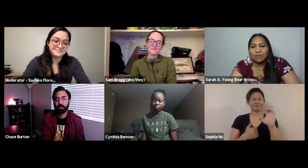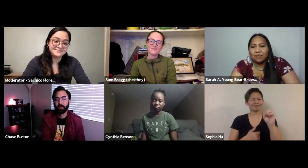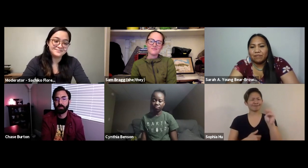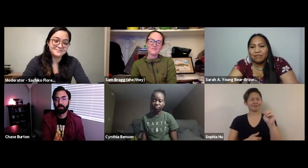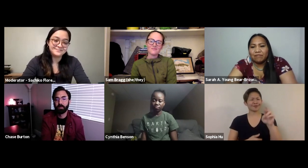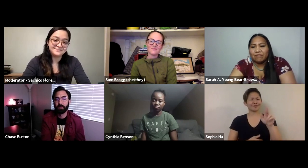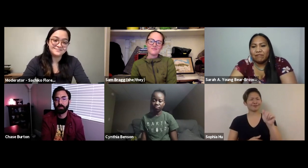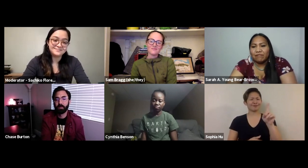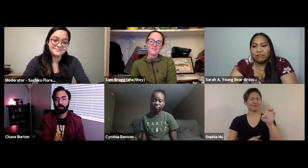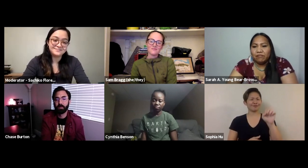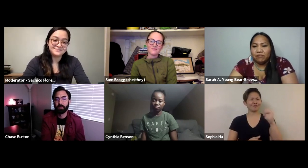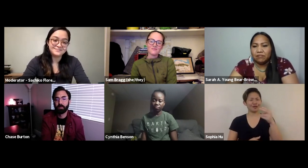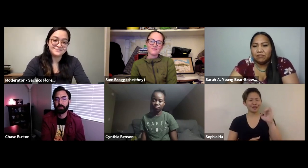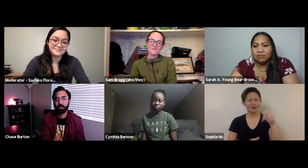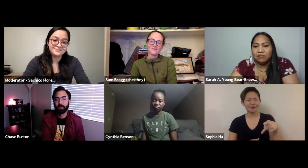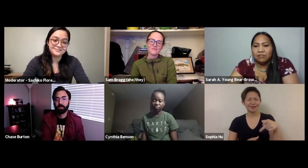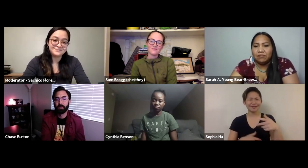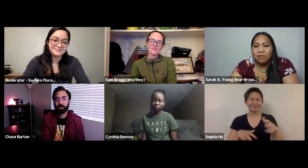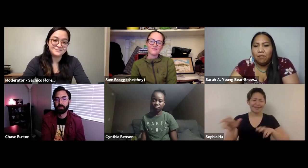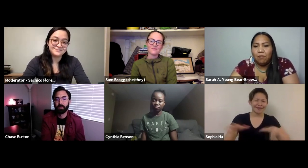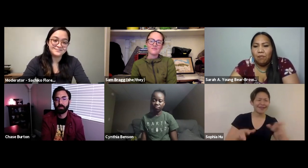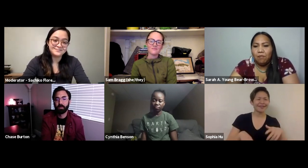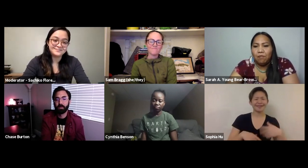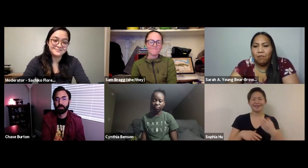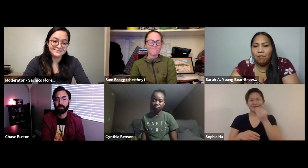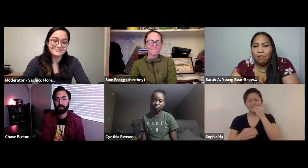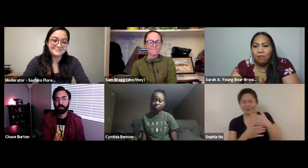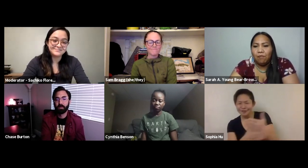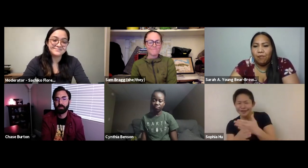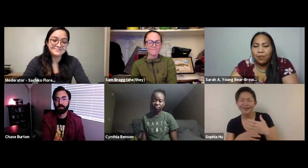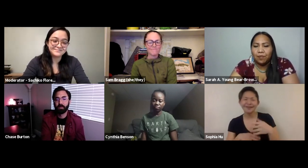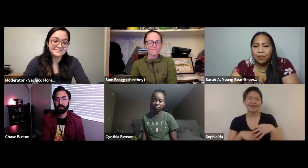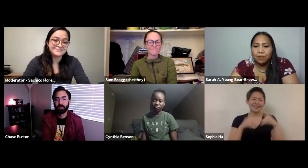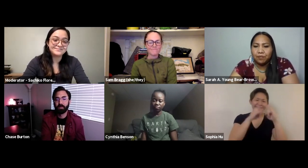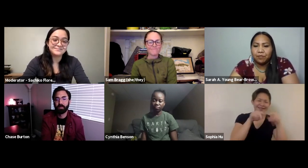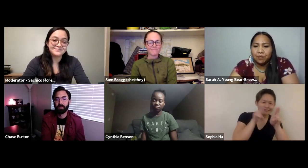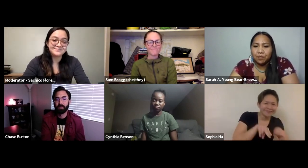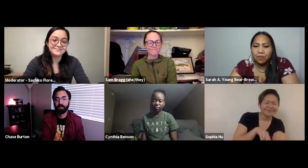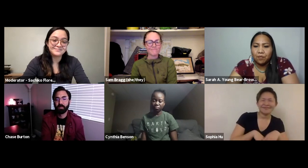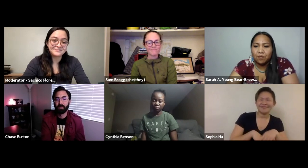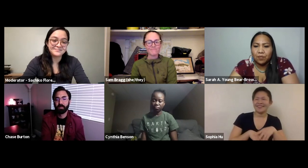tell you how much I enjoyed it. The comradeship there that's just hiking together sharing